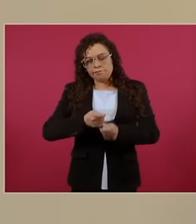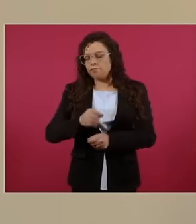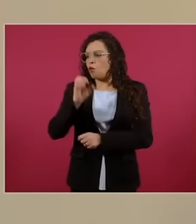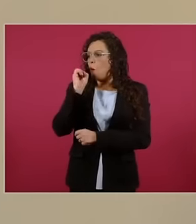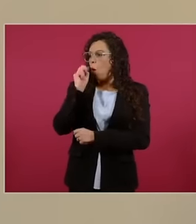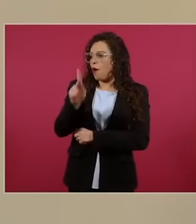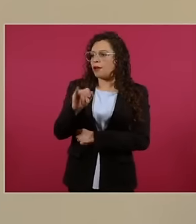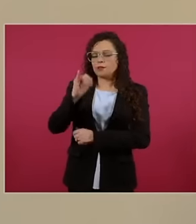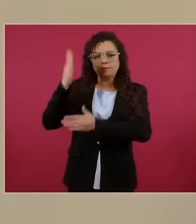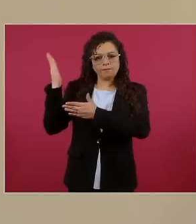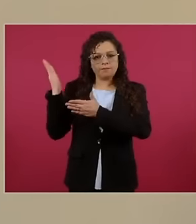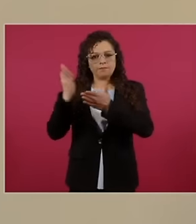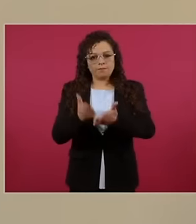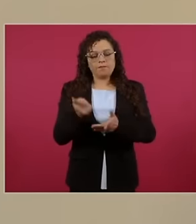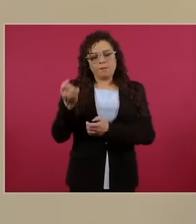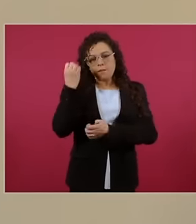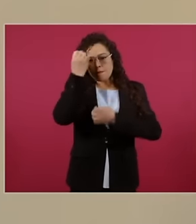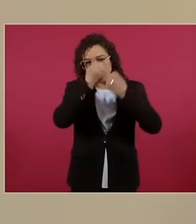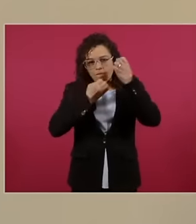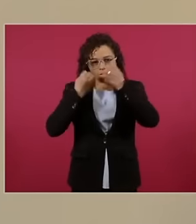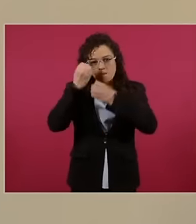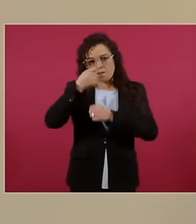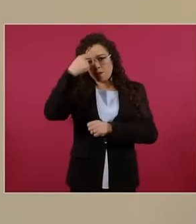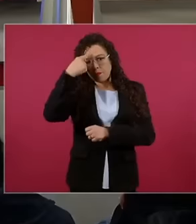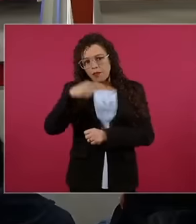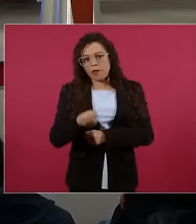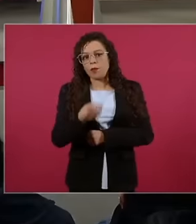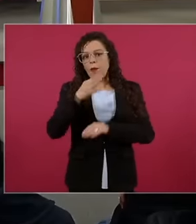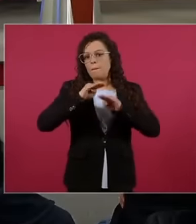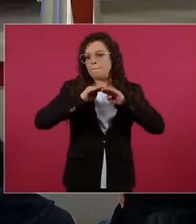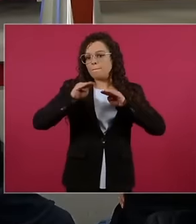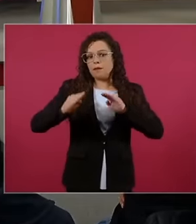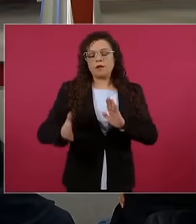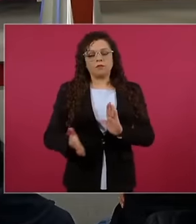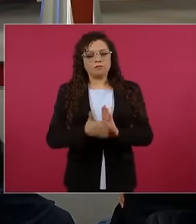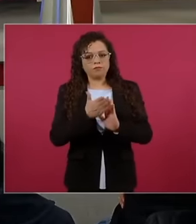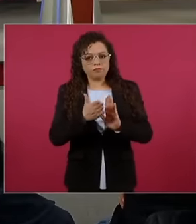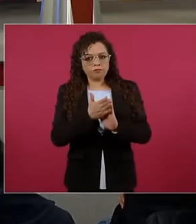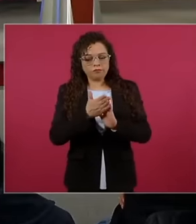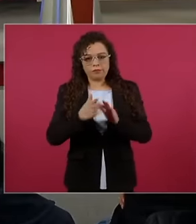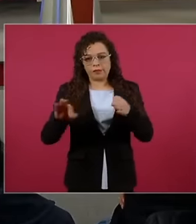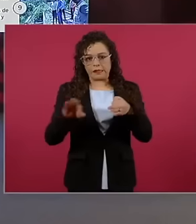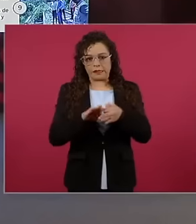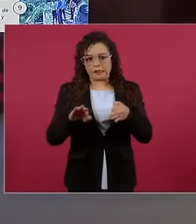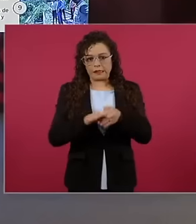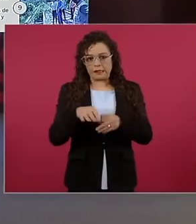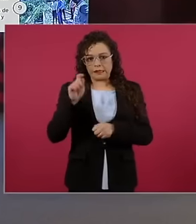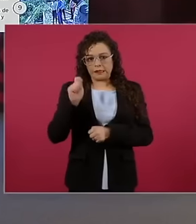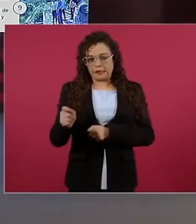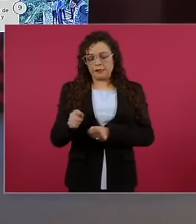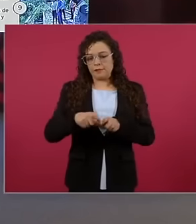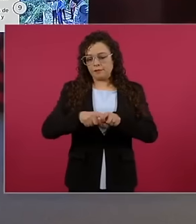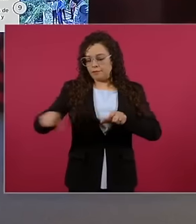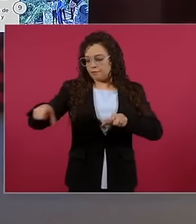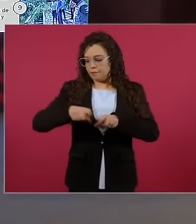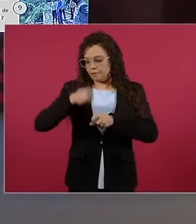their homes or buildings were on the right of way. And then Based on those measurements that were